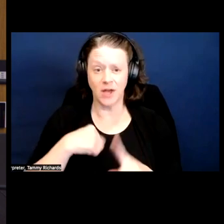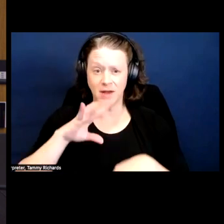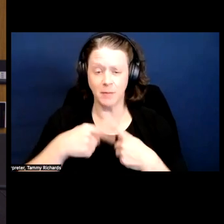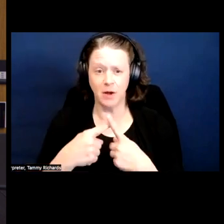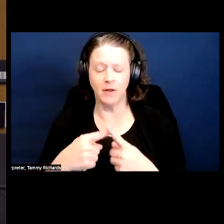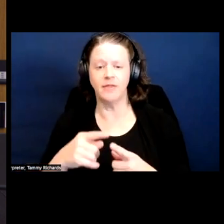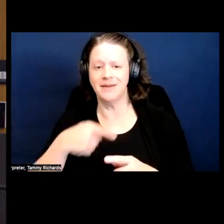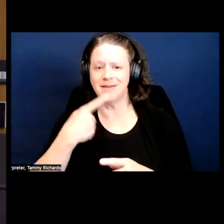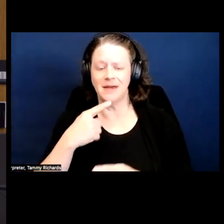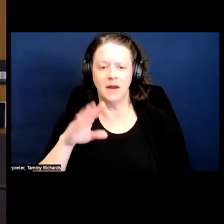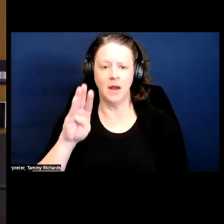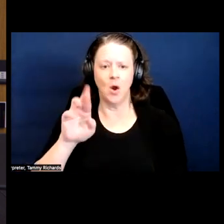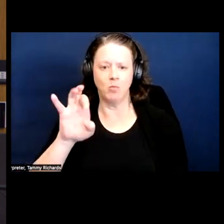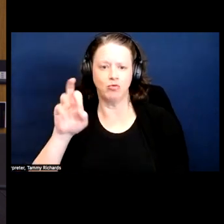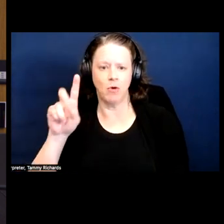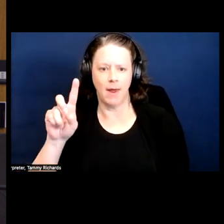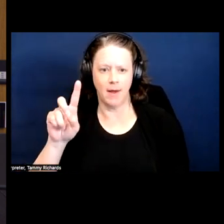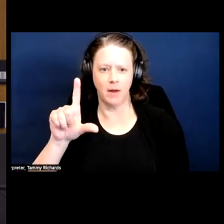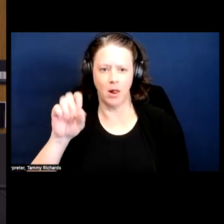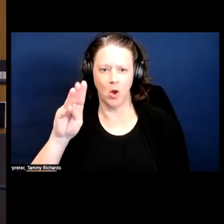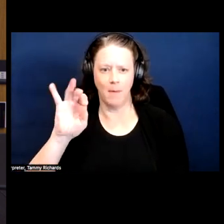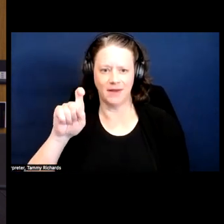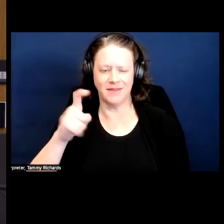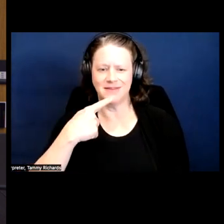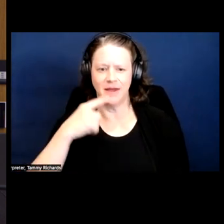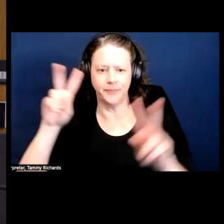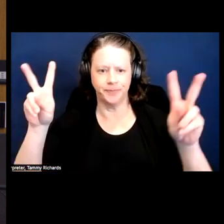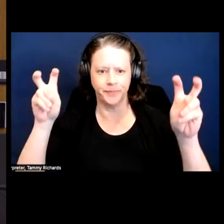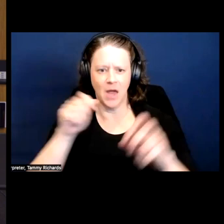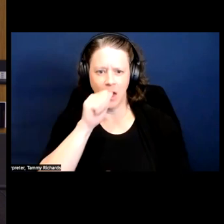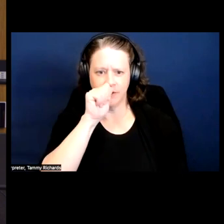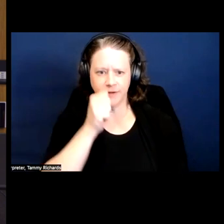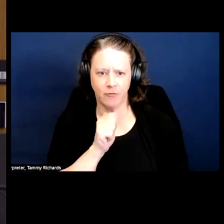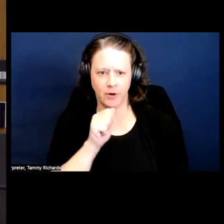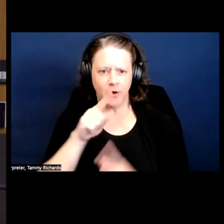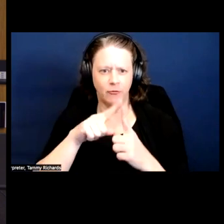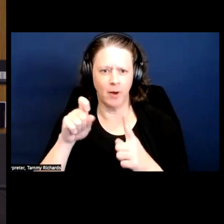they refer to Brad Lomax as suffering from MS regularly, which, again, is not a word